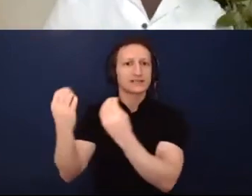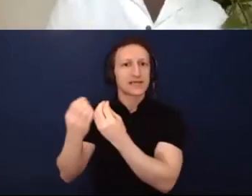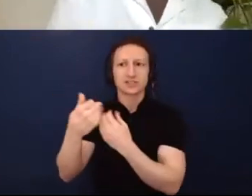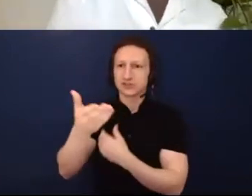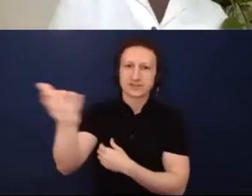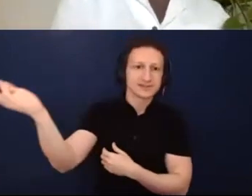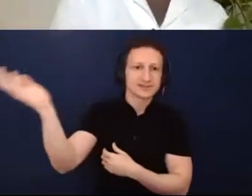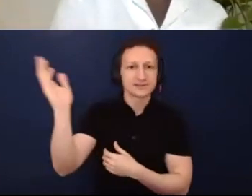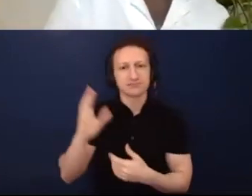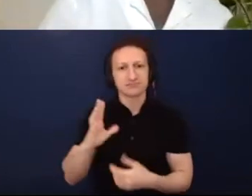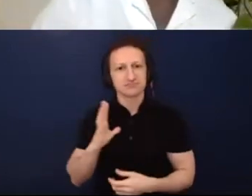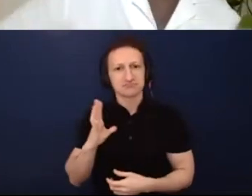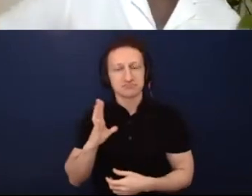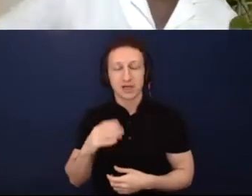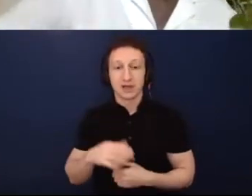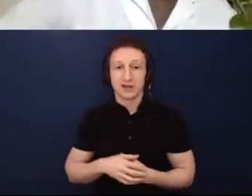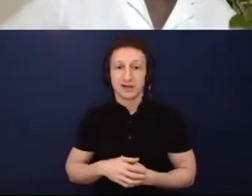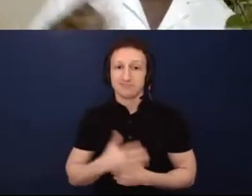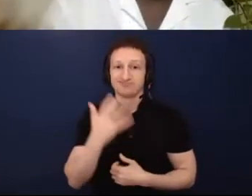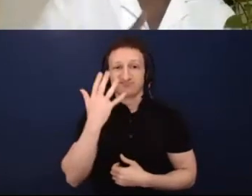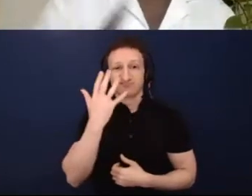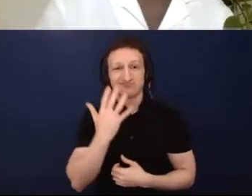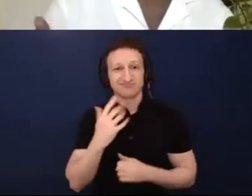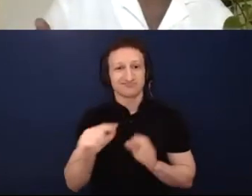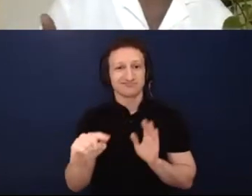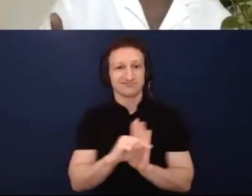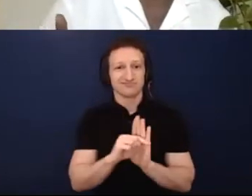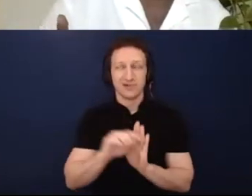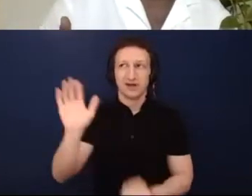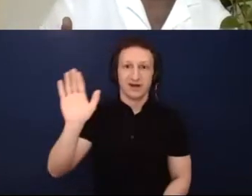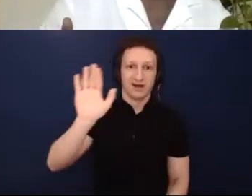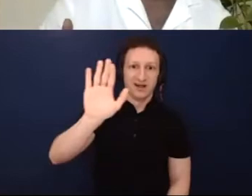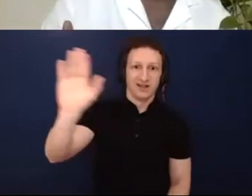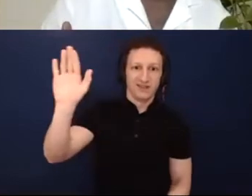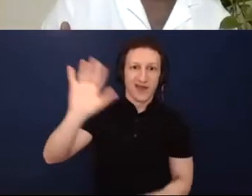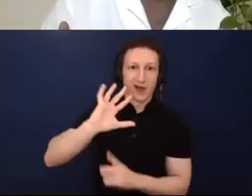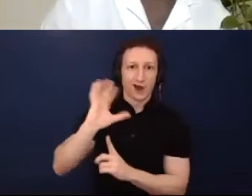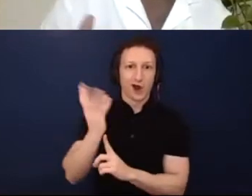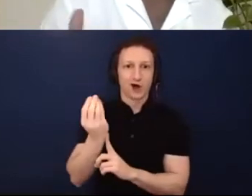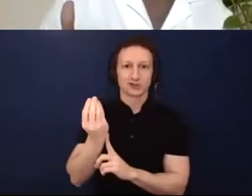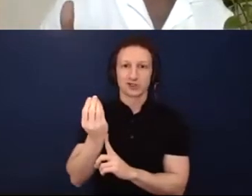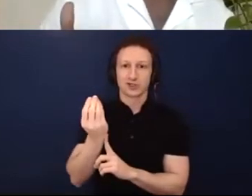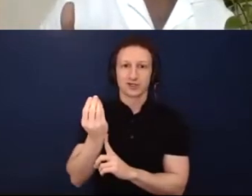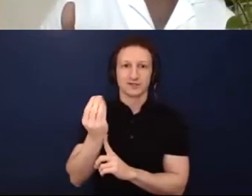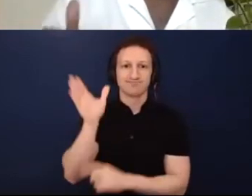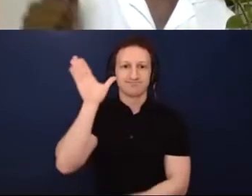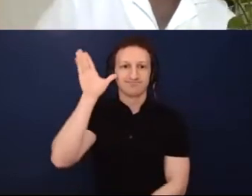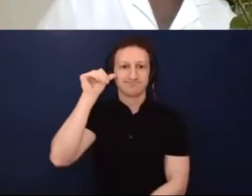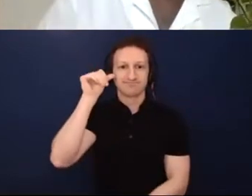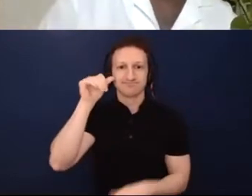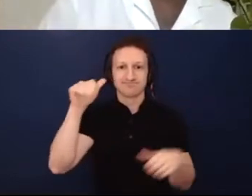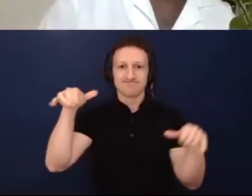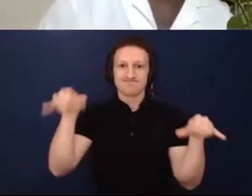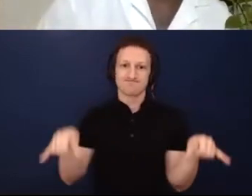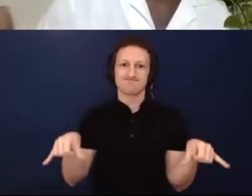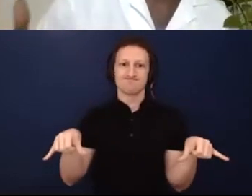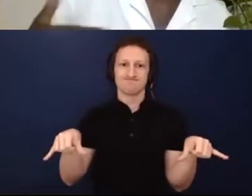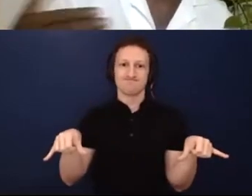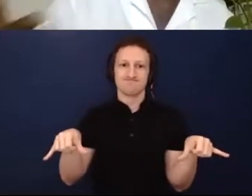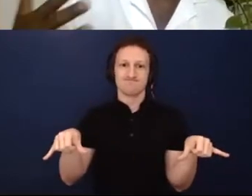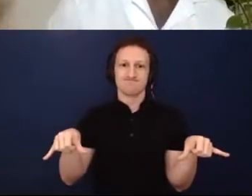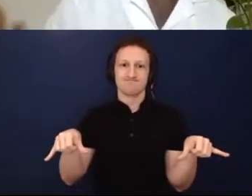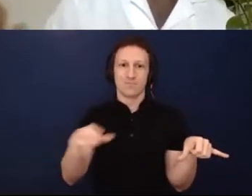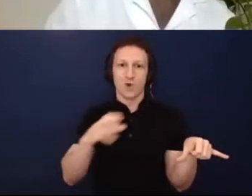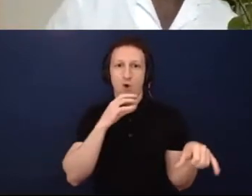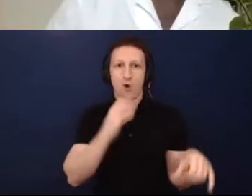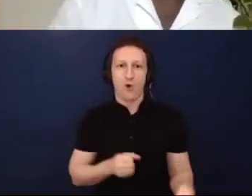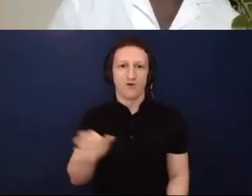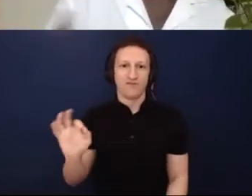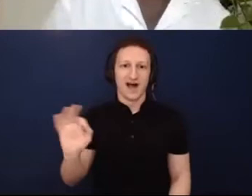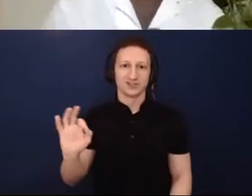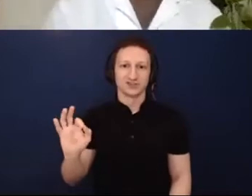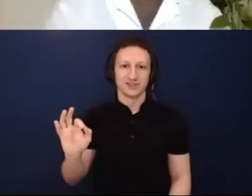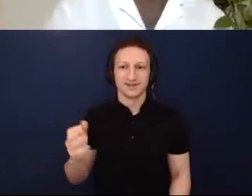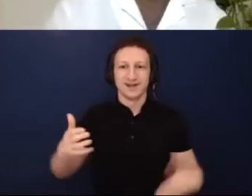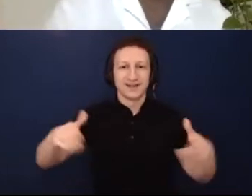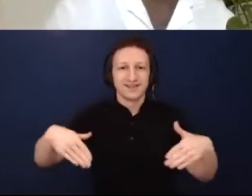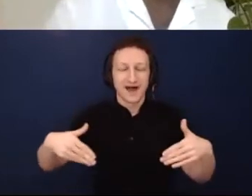and unfortunately, the culture has not met the diversity yet.